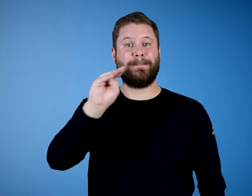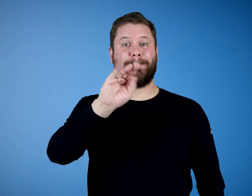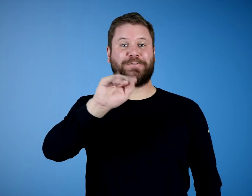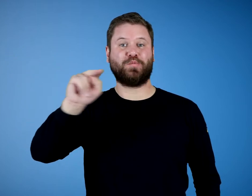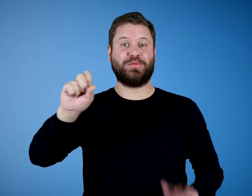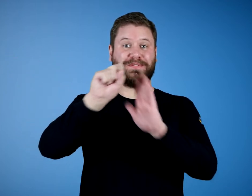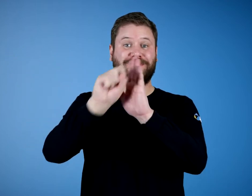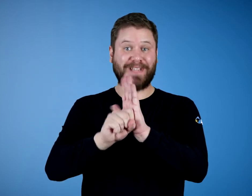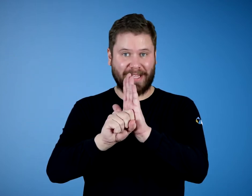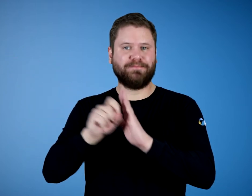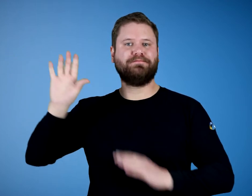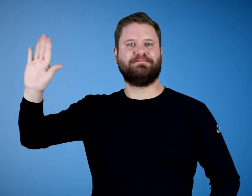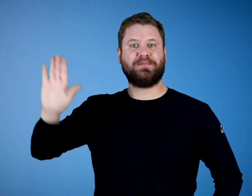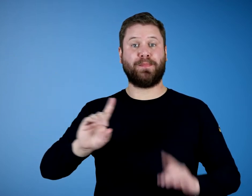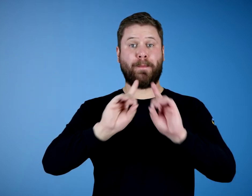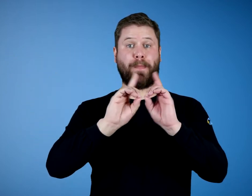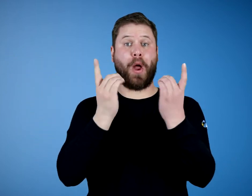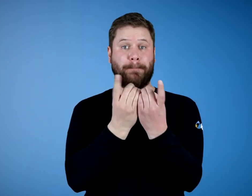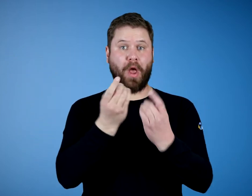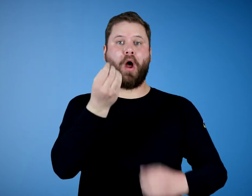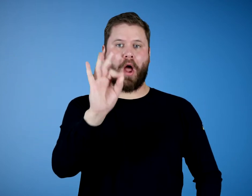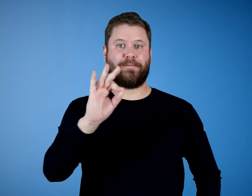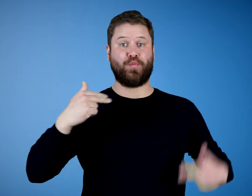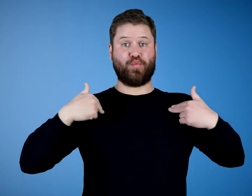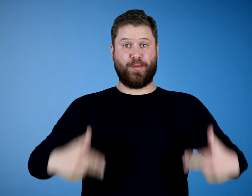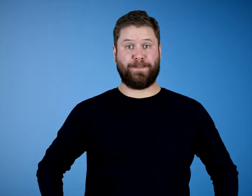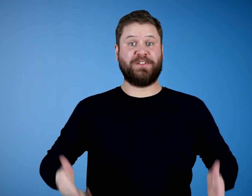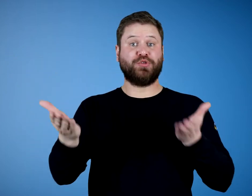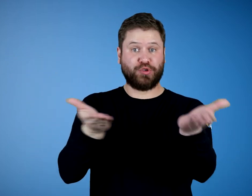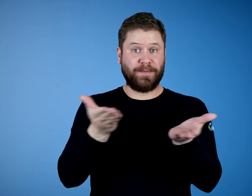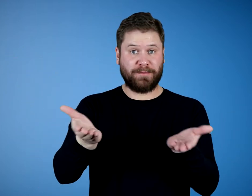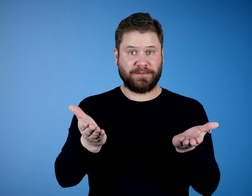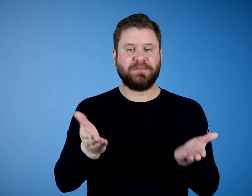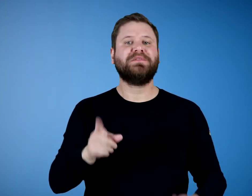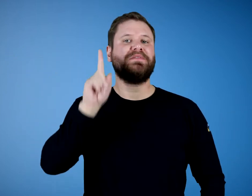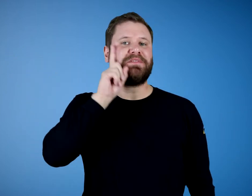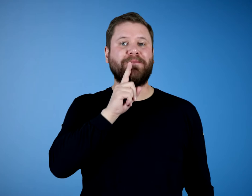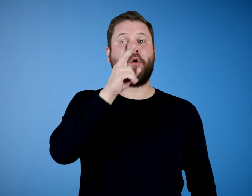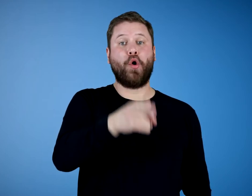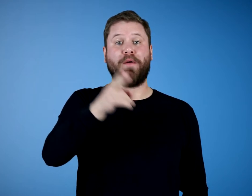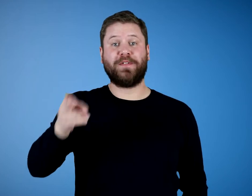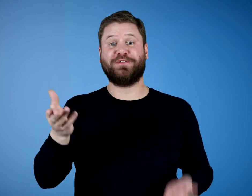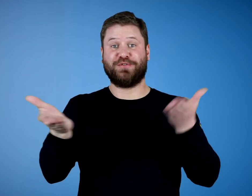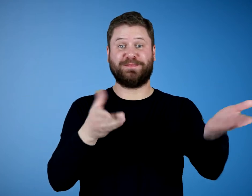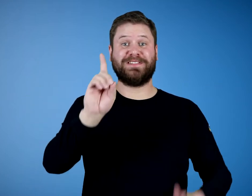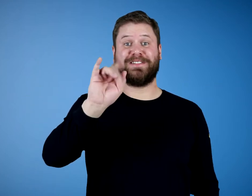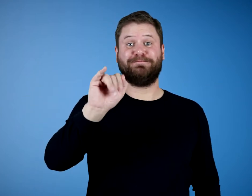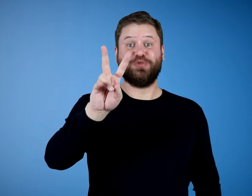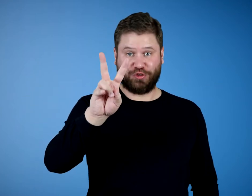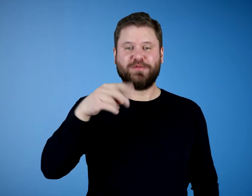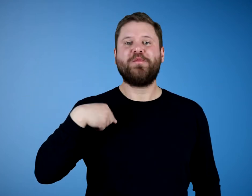Minnesota State Department of Human Services: Deaf and Hard of Hearing Services Division,